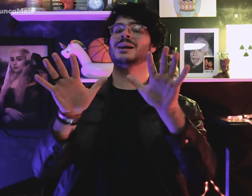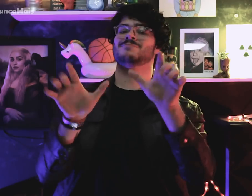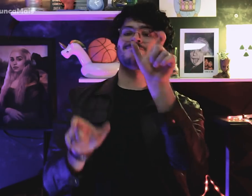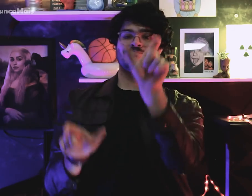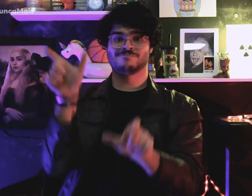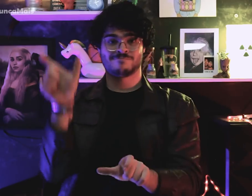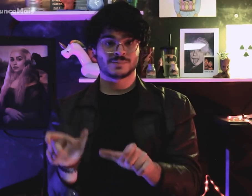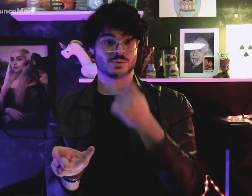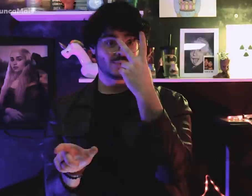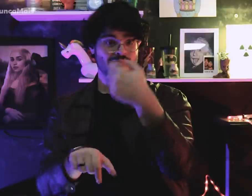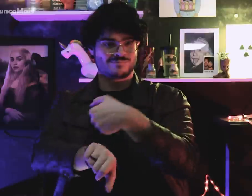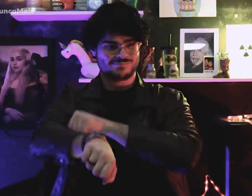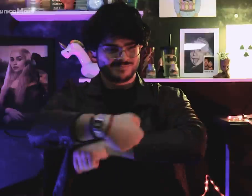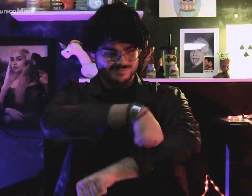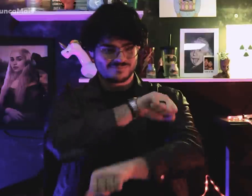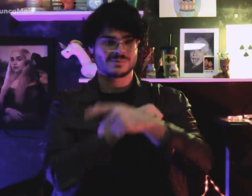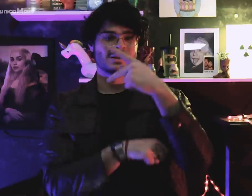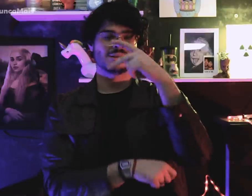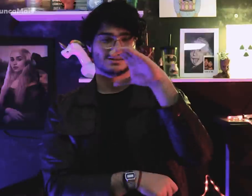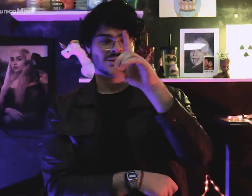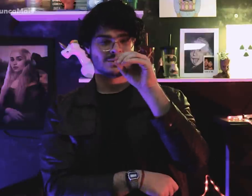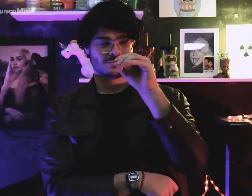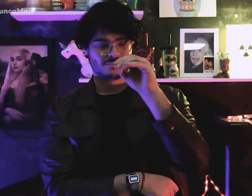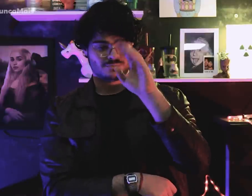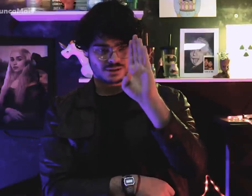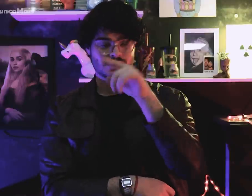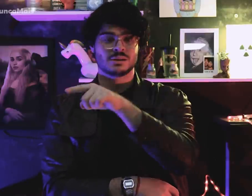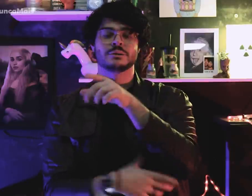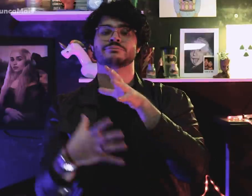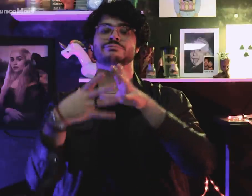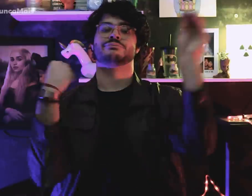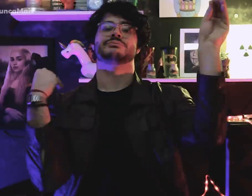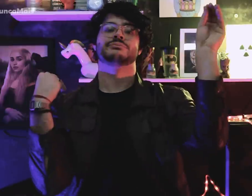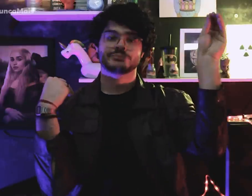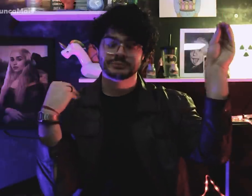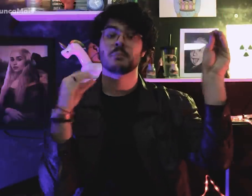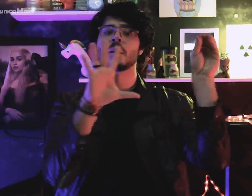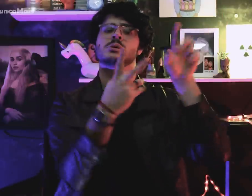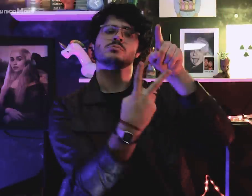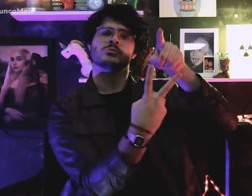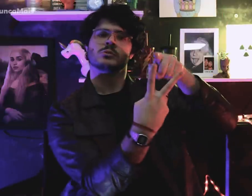Até que duas pessoas jovens fugiram do Araguaia.